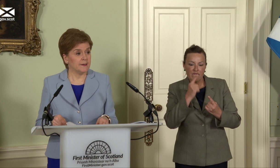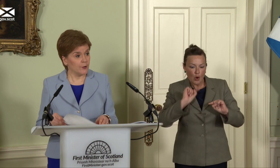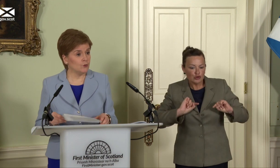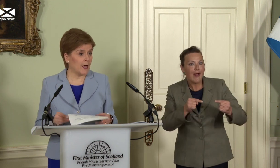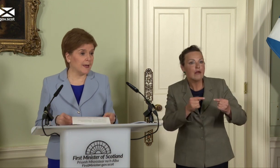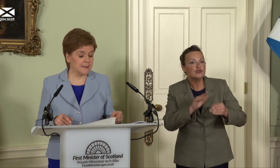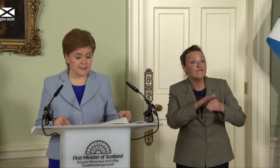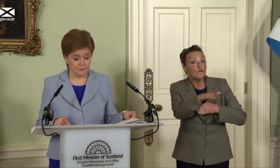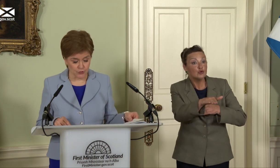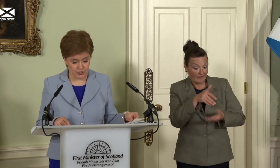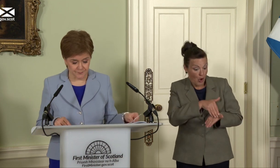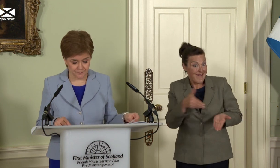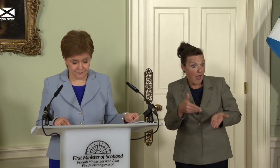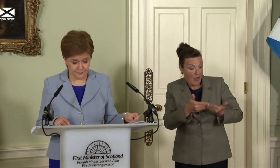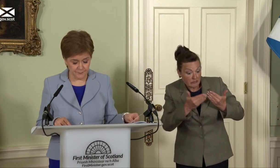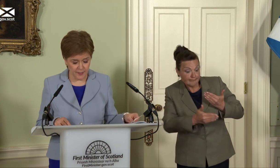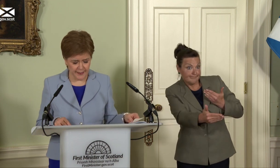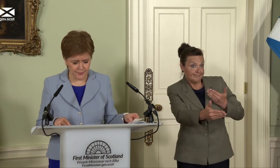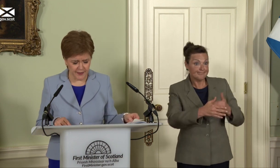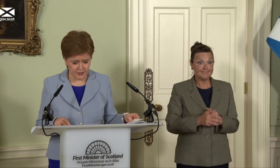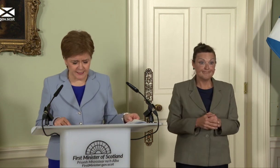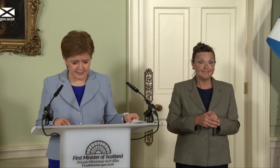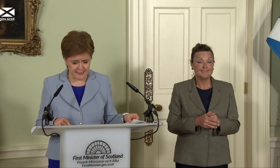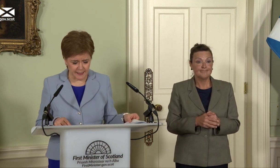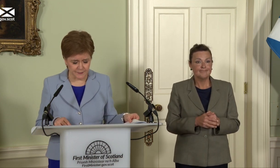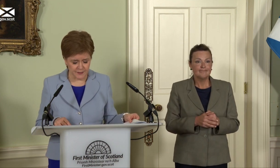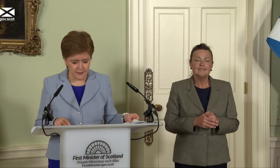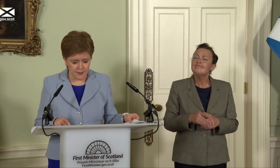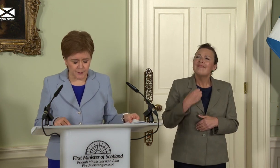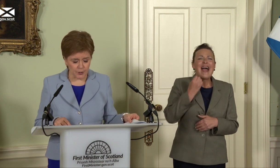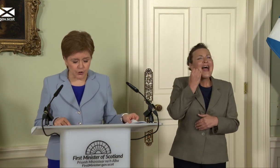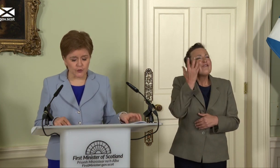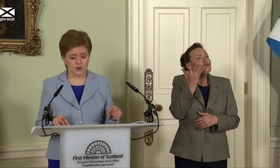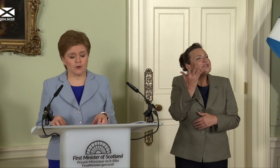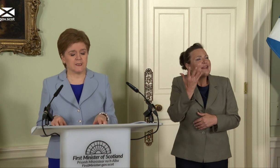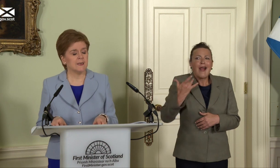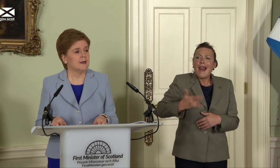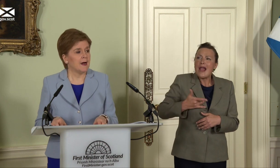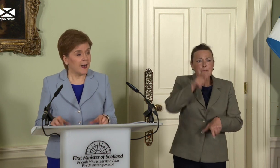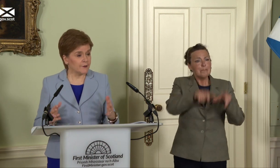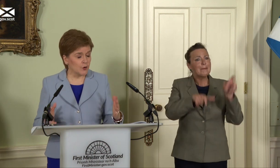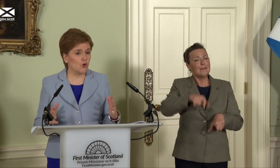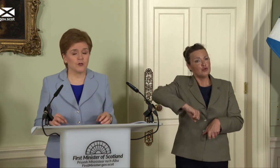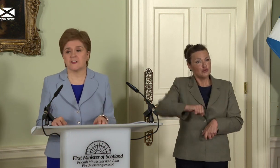now and in future. In their day to day lives, people across Scotland are, of course,